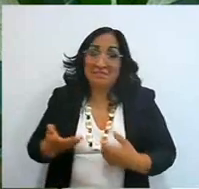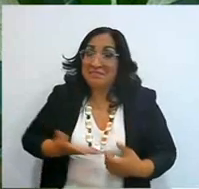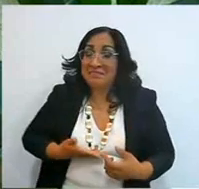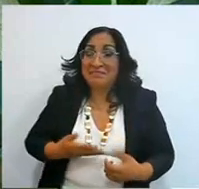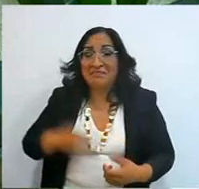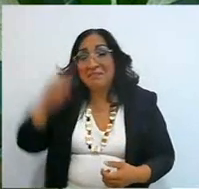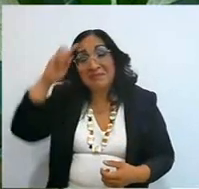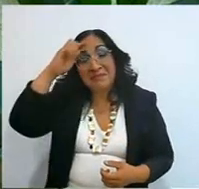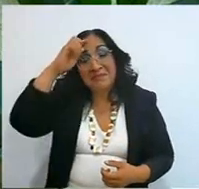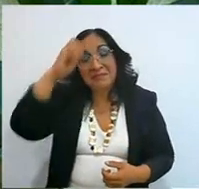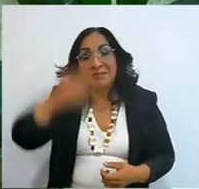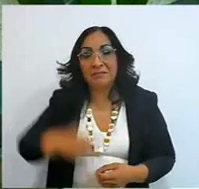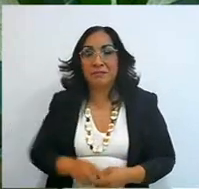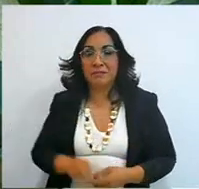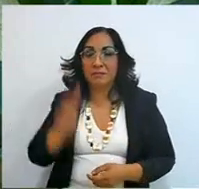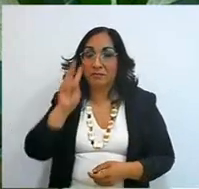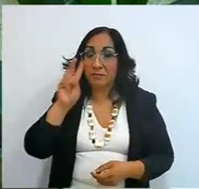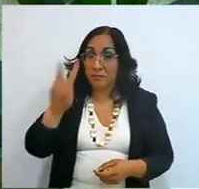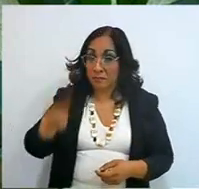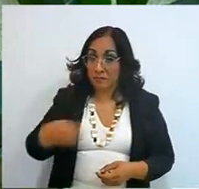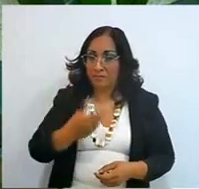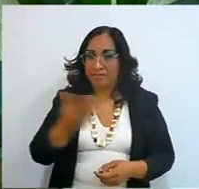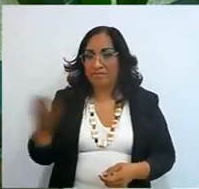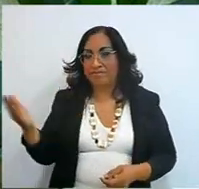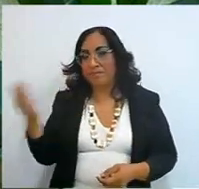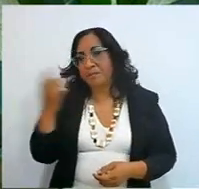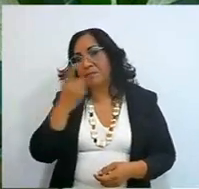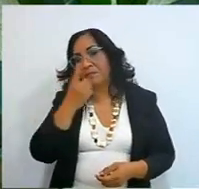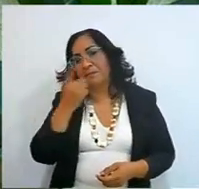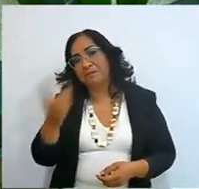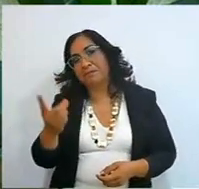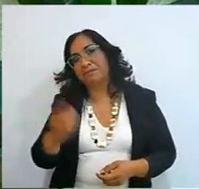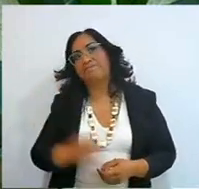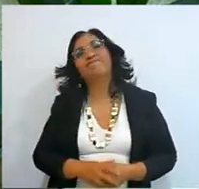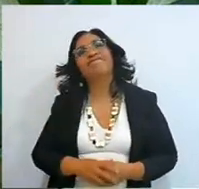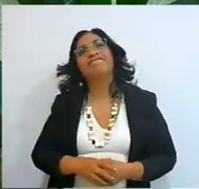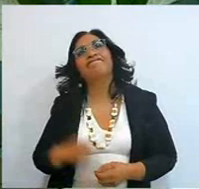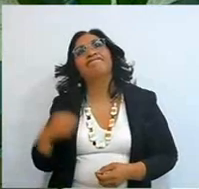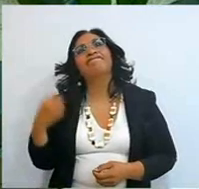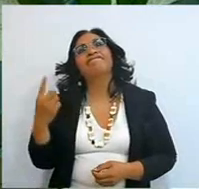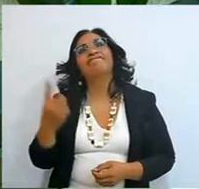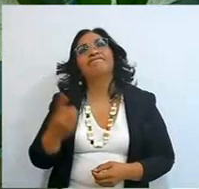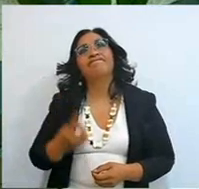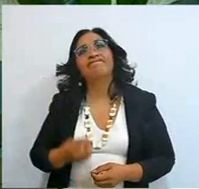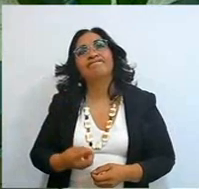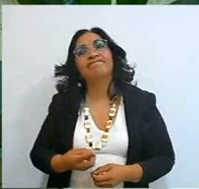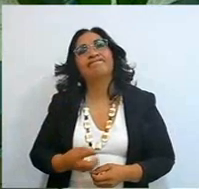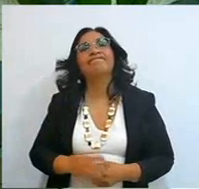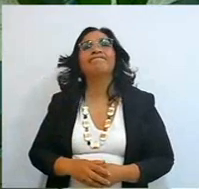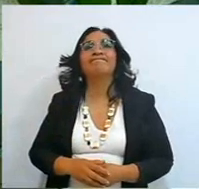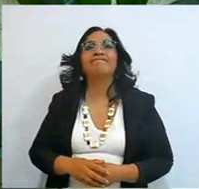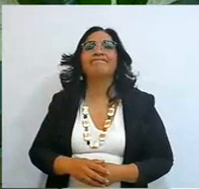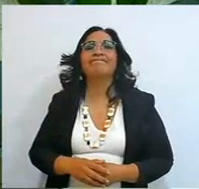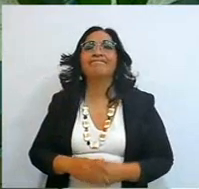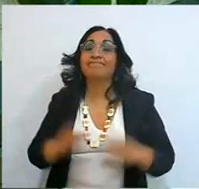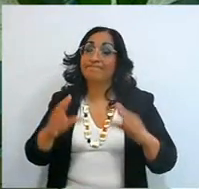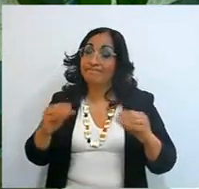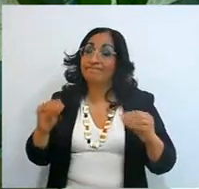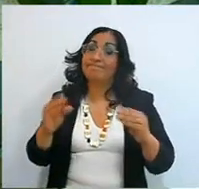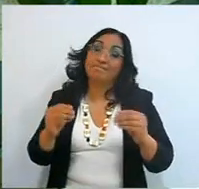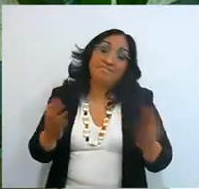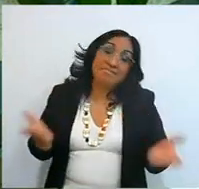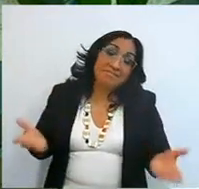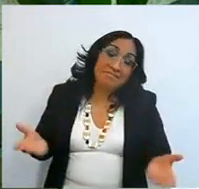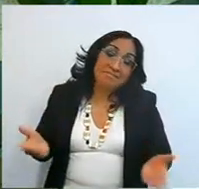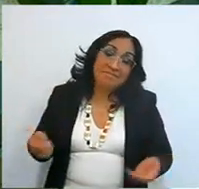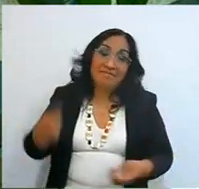and he stares at me like that, he says, mmm, this is school, how? yes it is school for you,